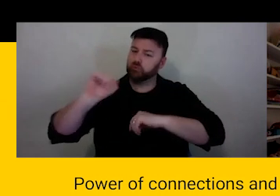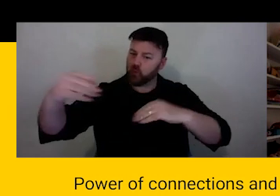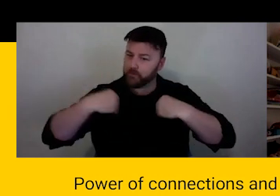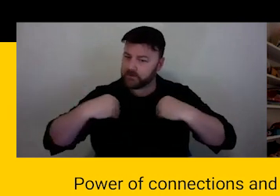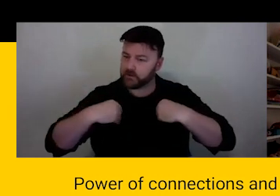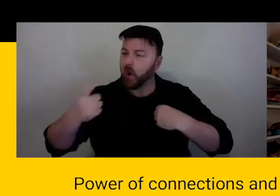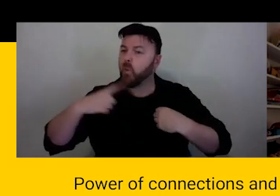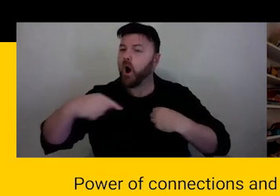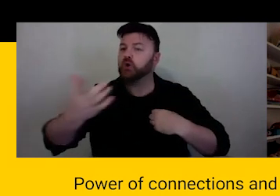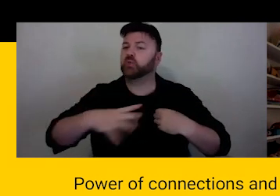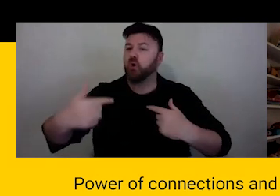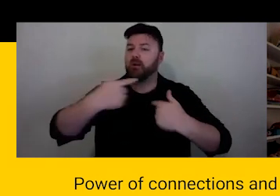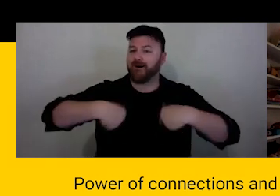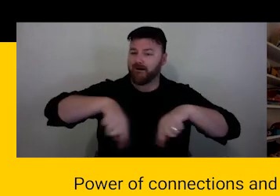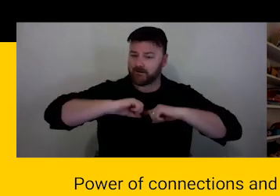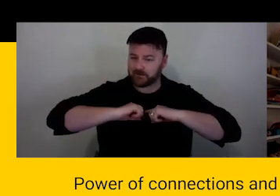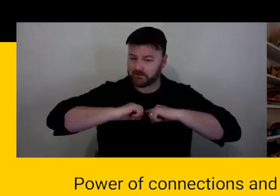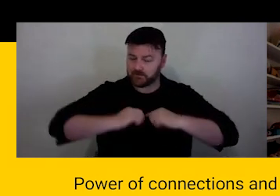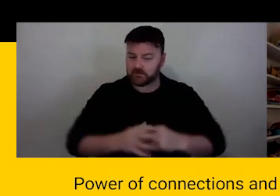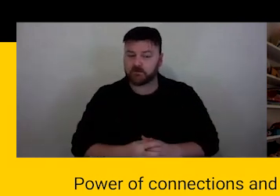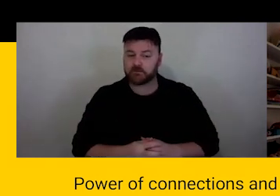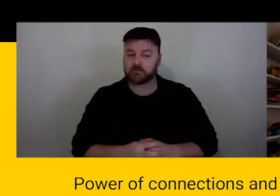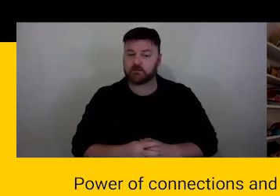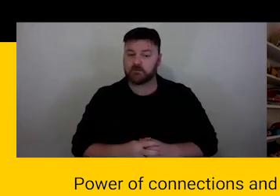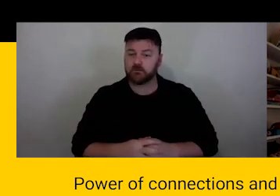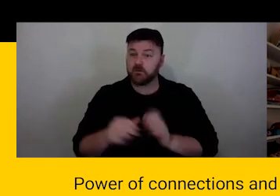transparencies of working documents and budgets, so we know what your